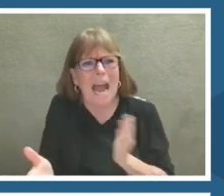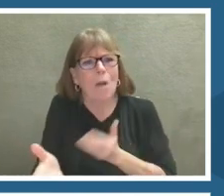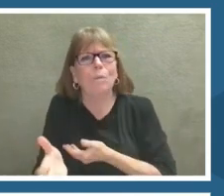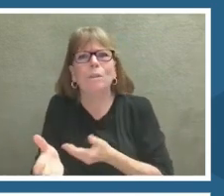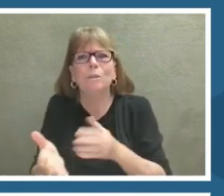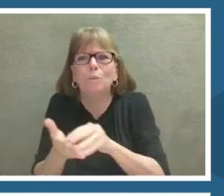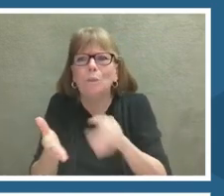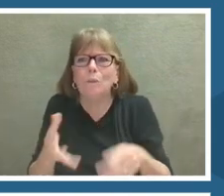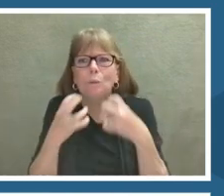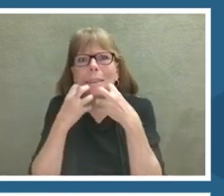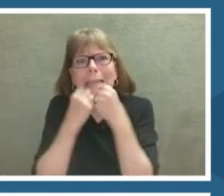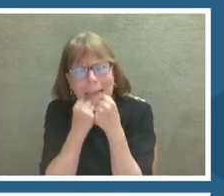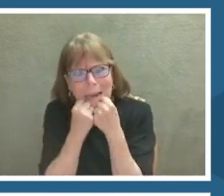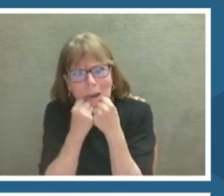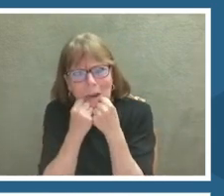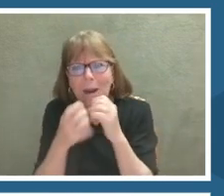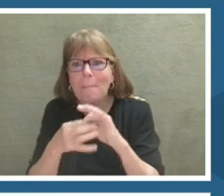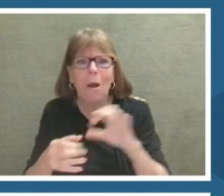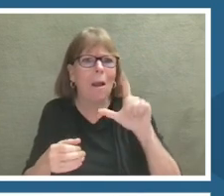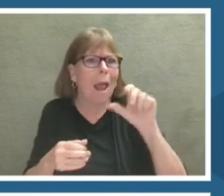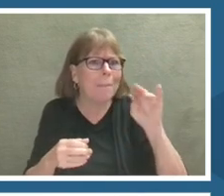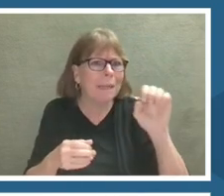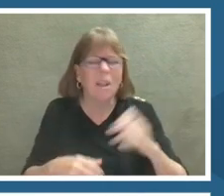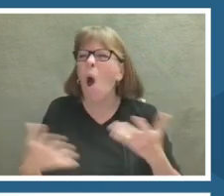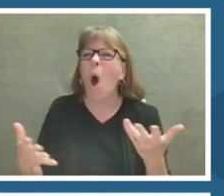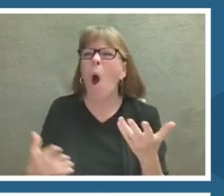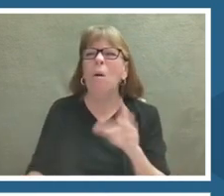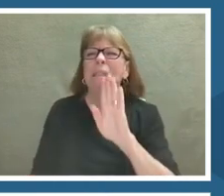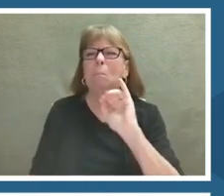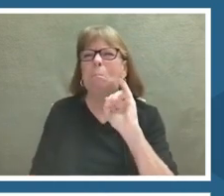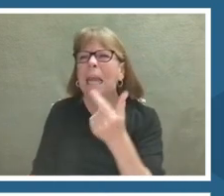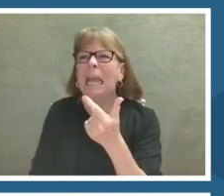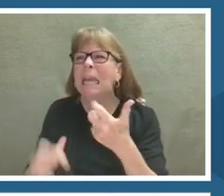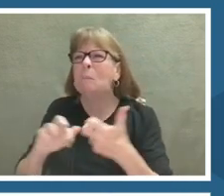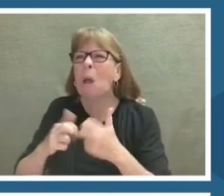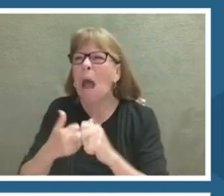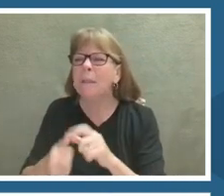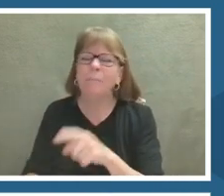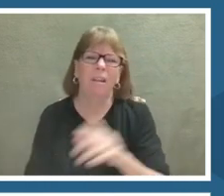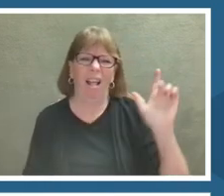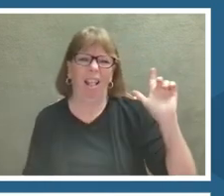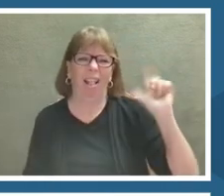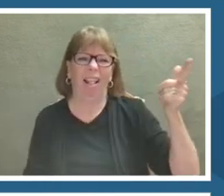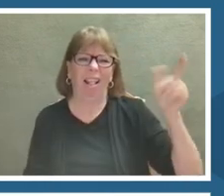Is either too big of a problem or it feels too far off into the future or it doesn't concern them.